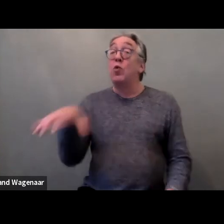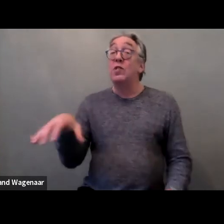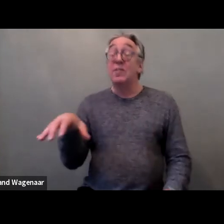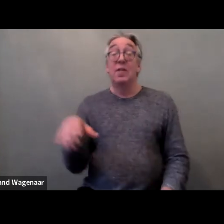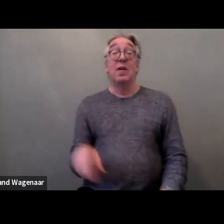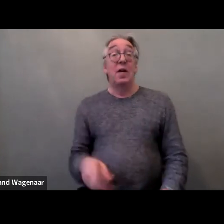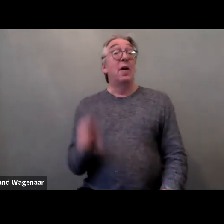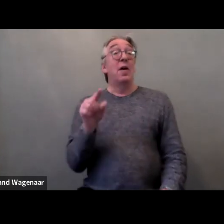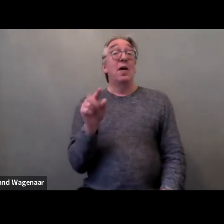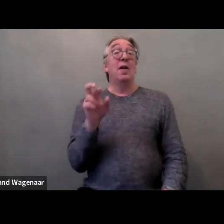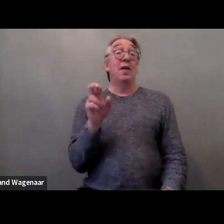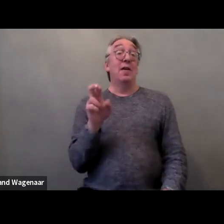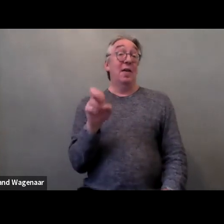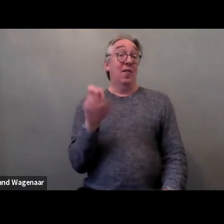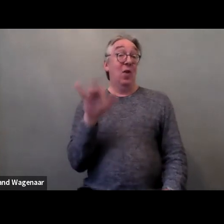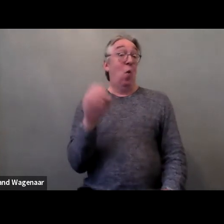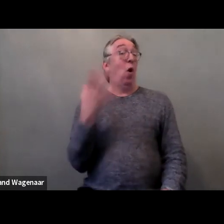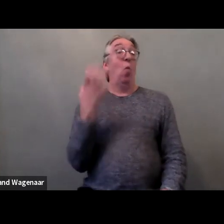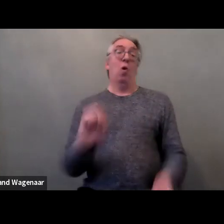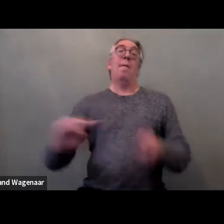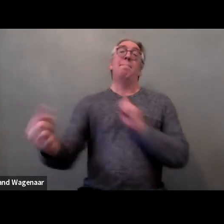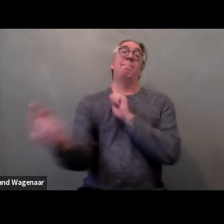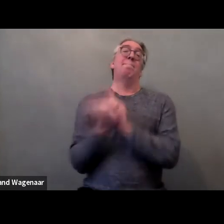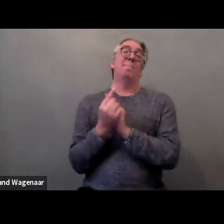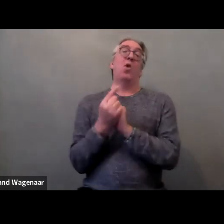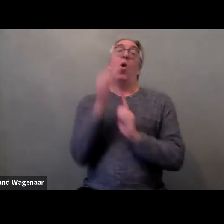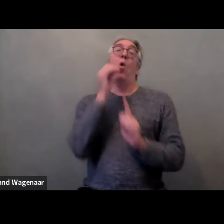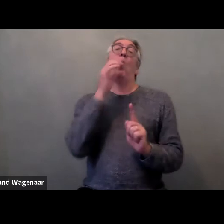of meeting with women's Disability rights groups.